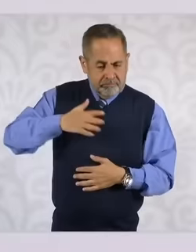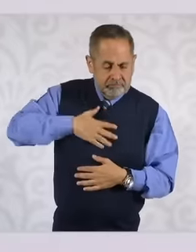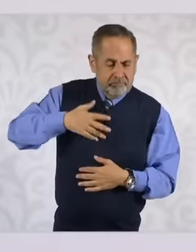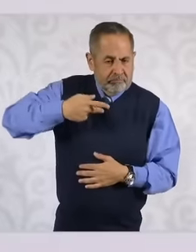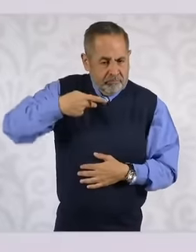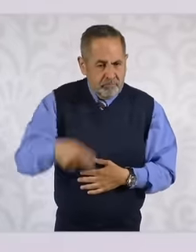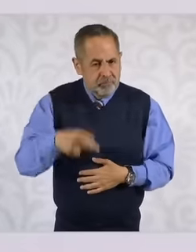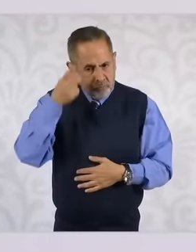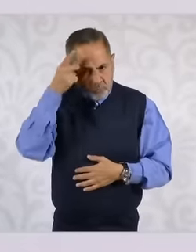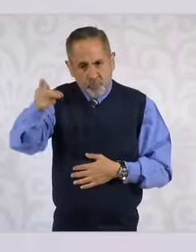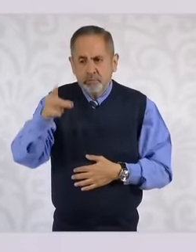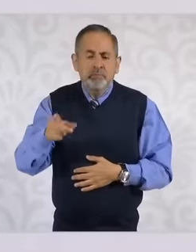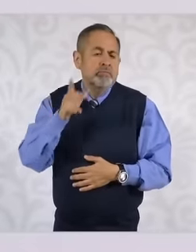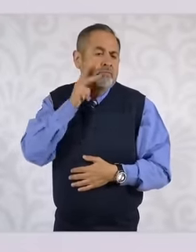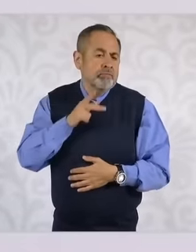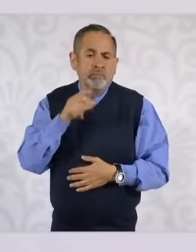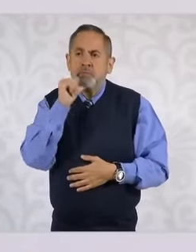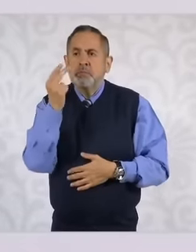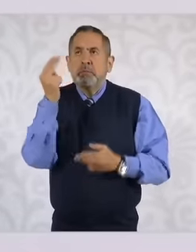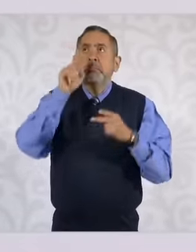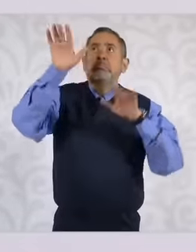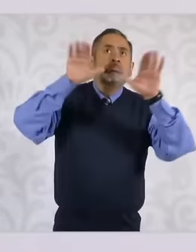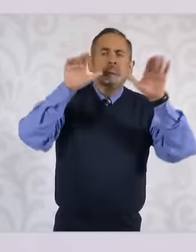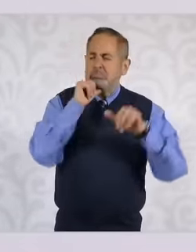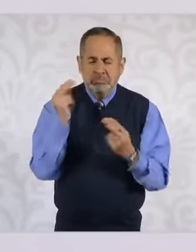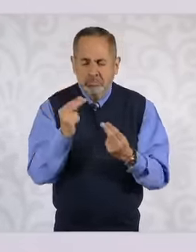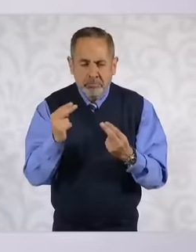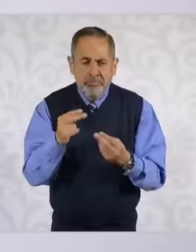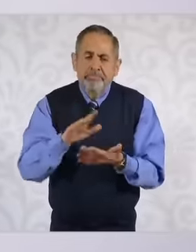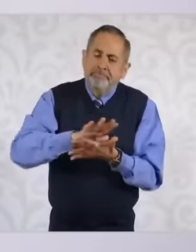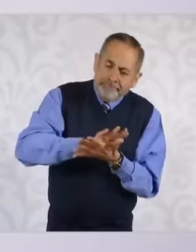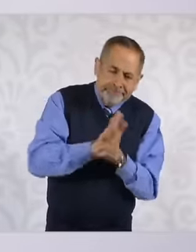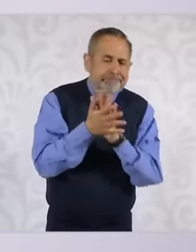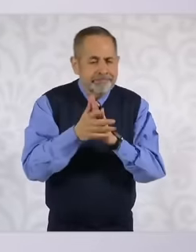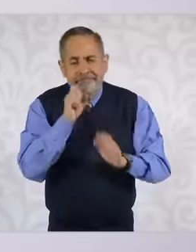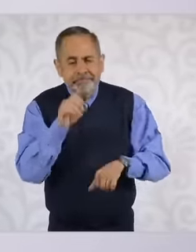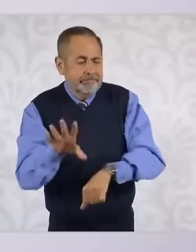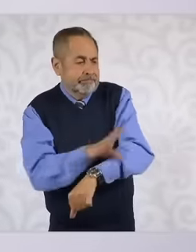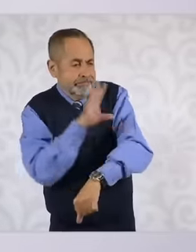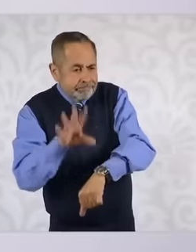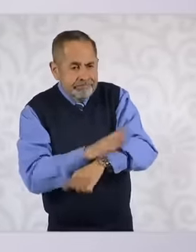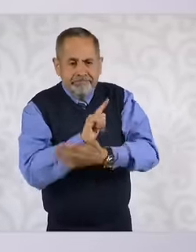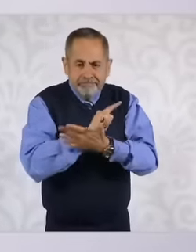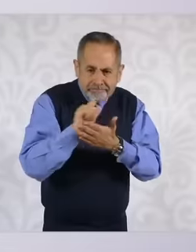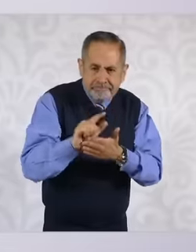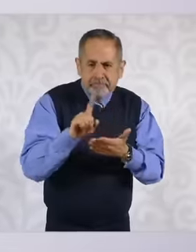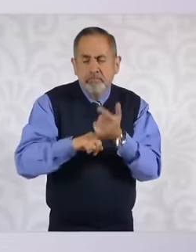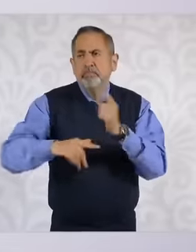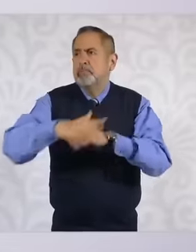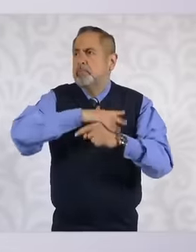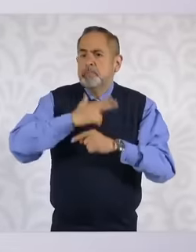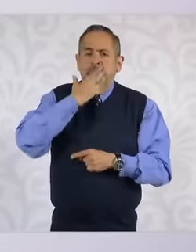energy transition for local environmental reasons and also for reasons of the global climate change